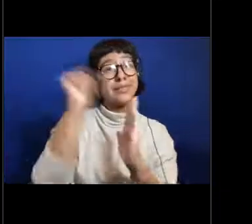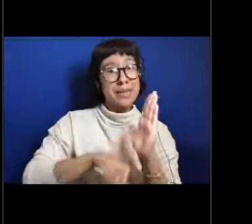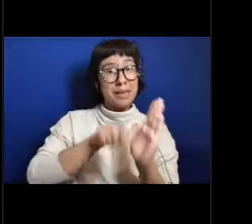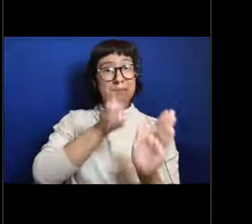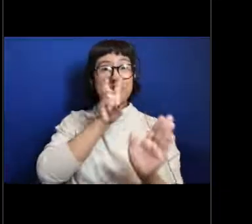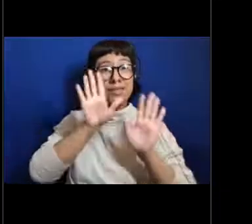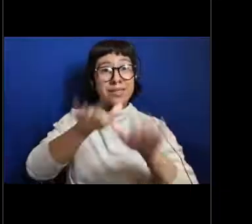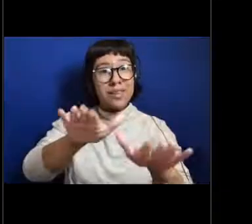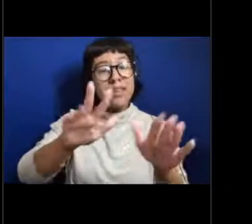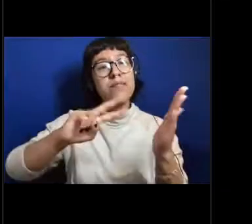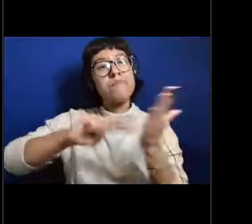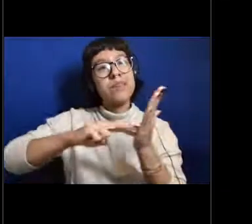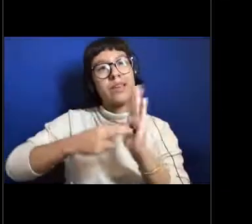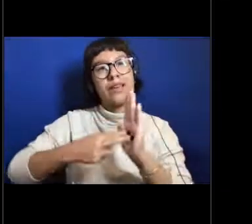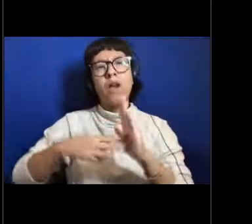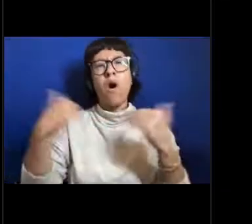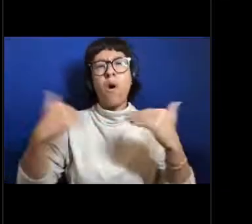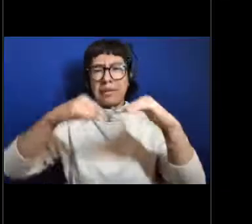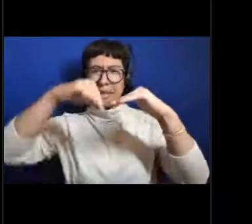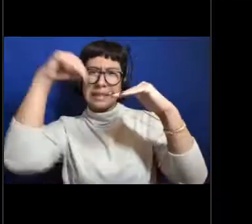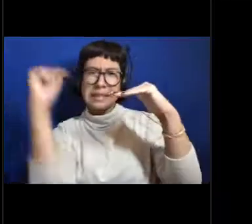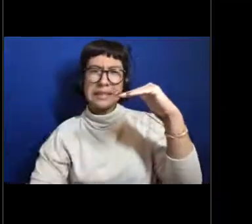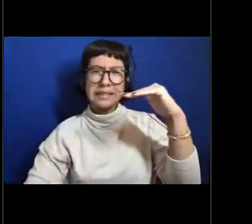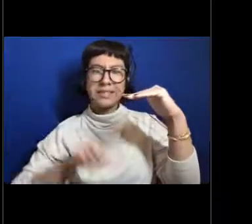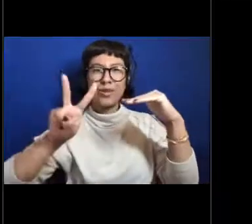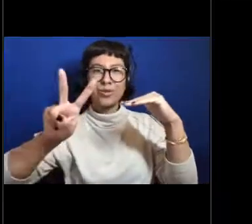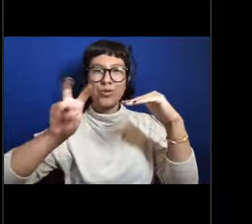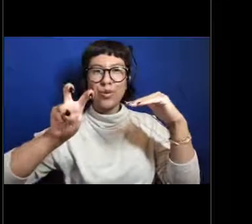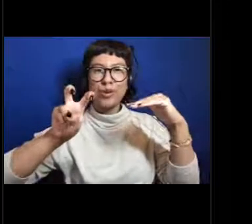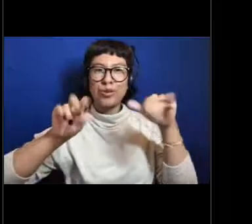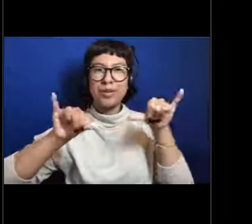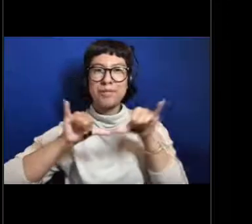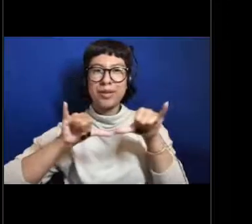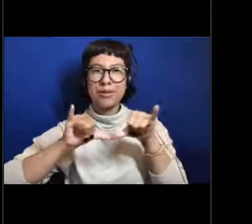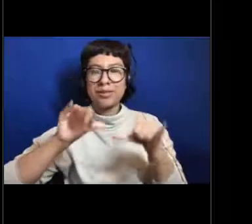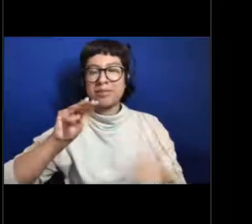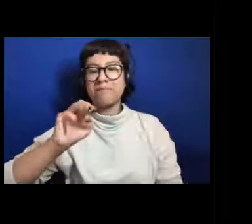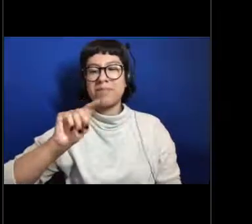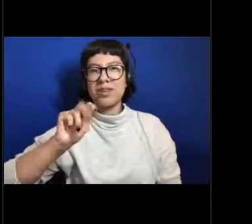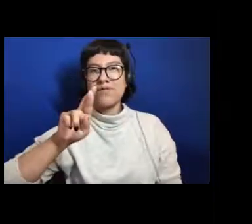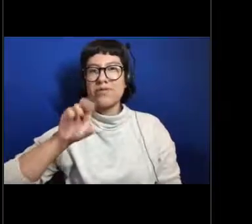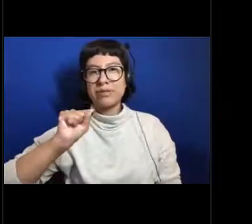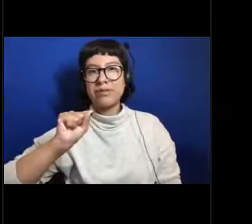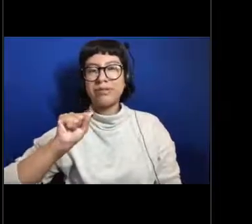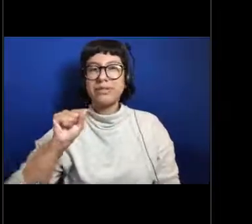that are deeper than 200 meters or since we are right around Halloween